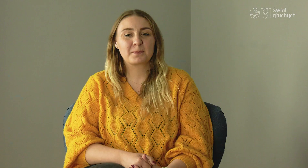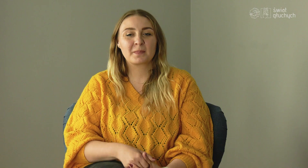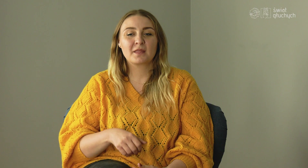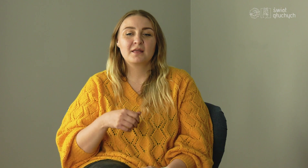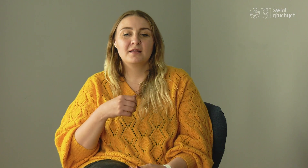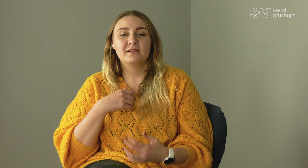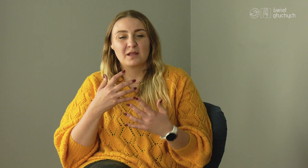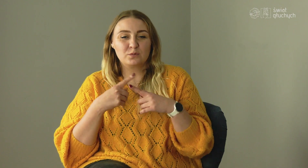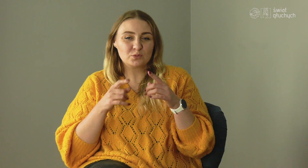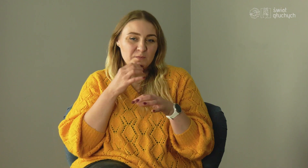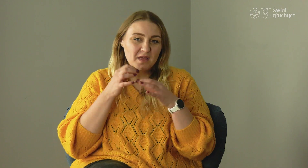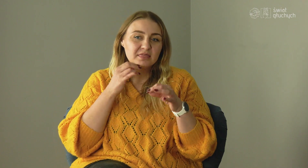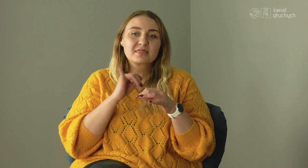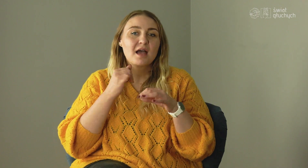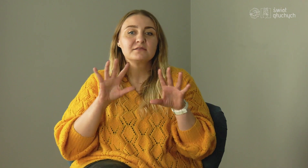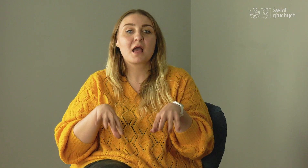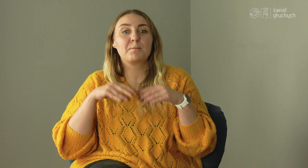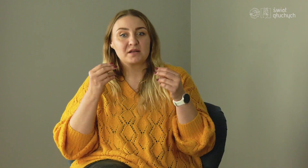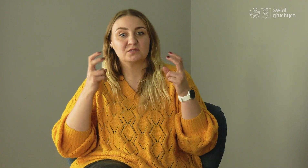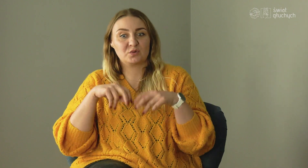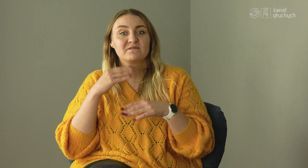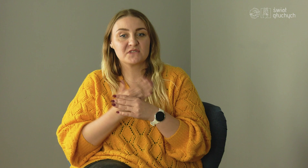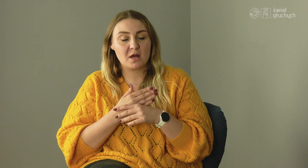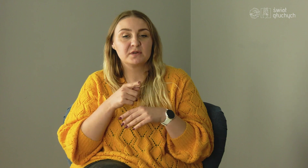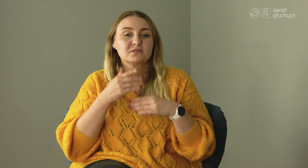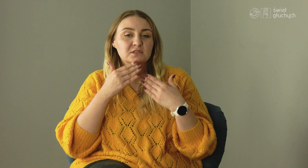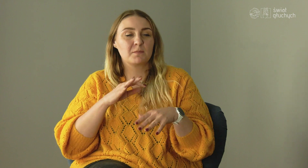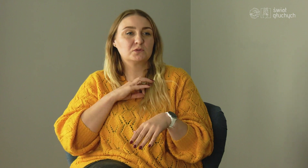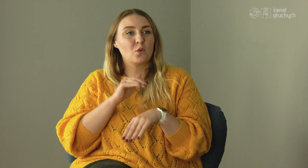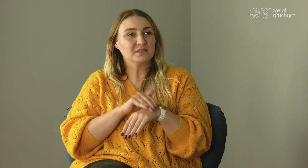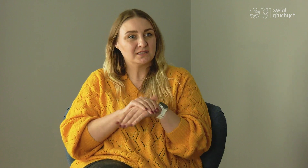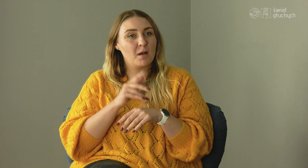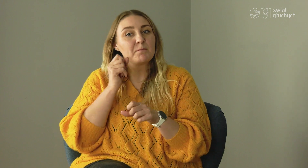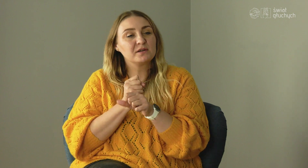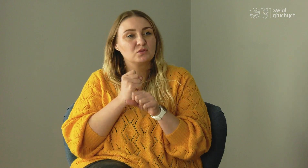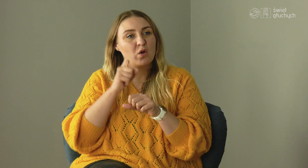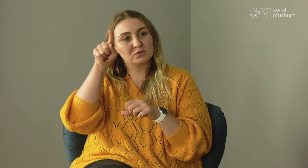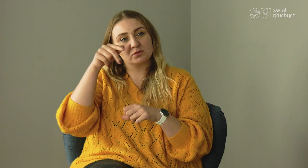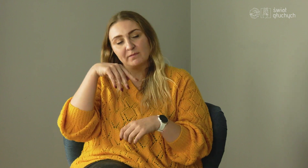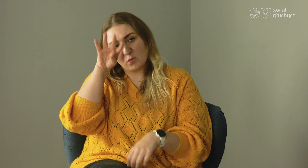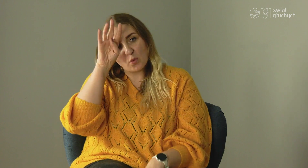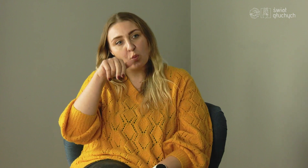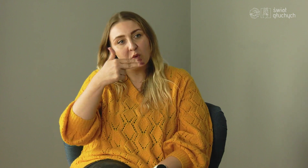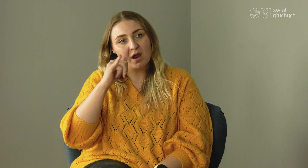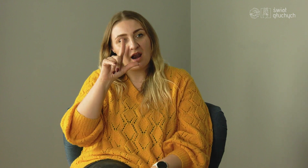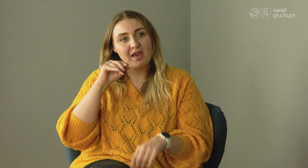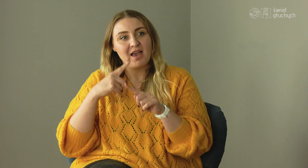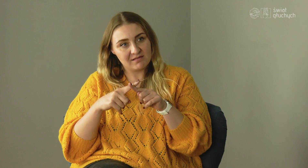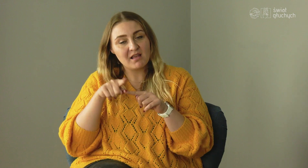So briefly let me tell you what it was like my beginnings with starting a company. It happened thanks to my colleague, who works in Lodz at the Uni-Lex company.